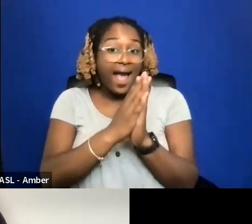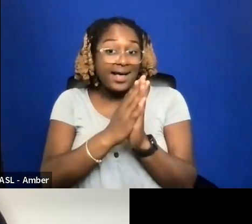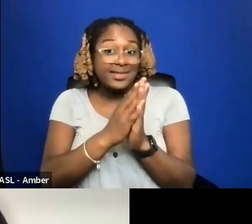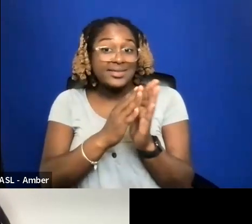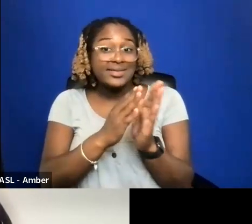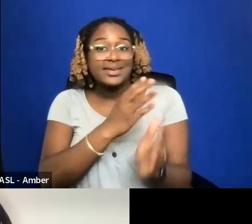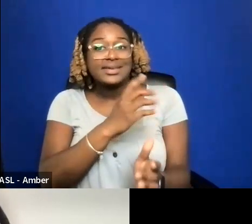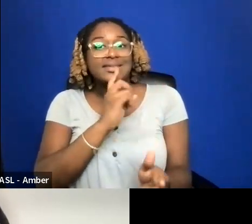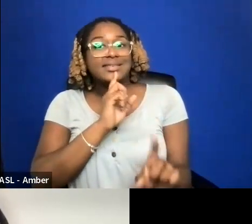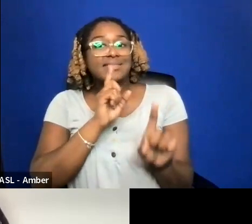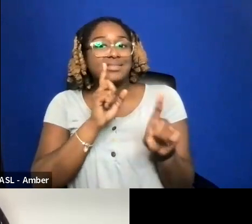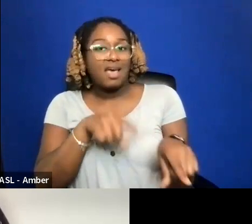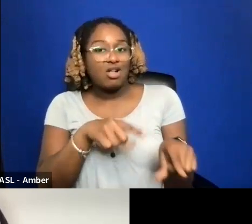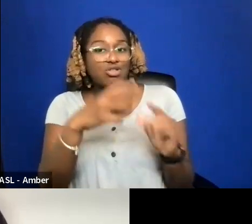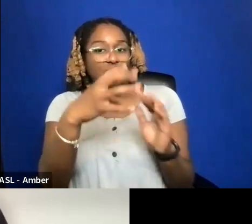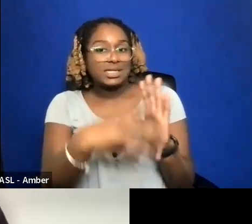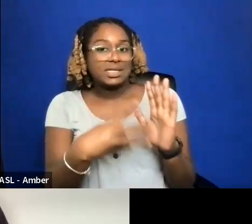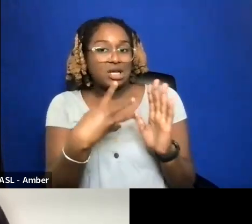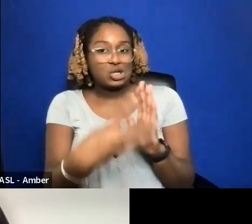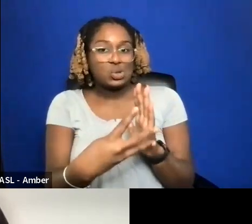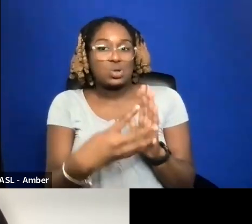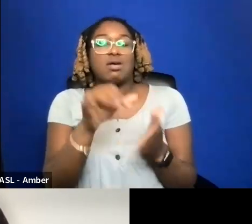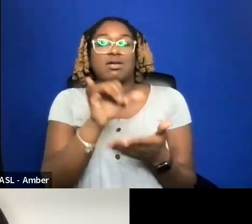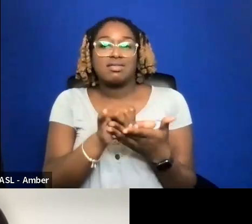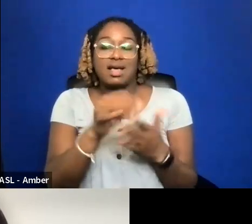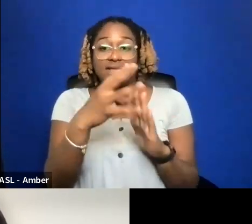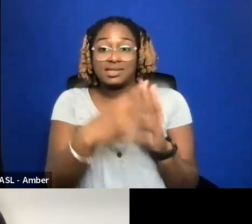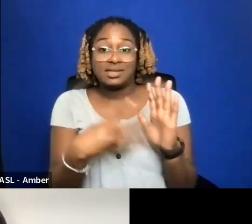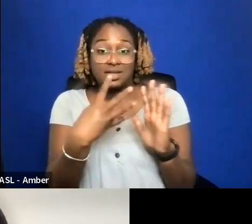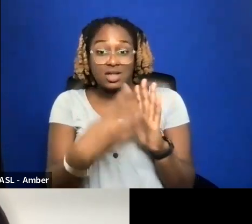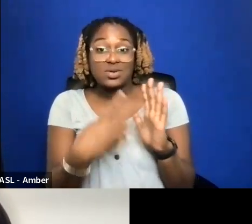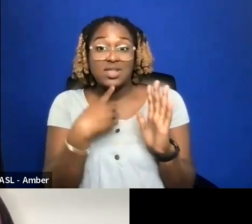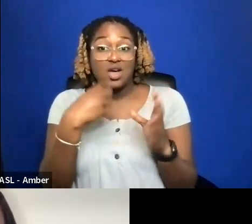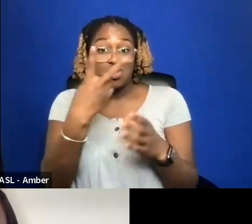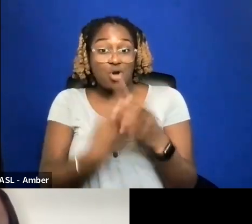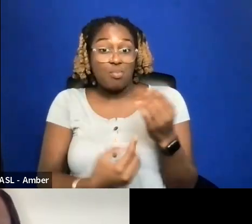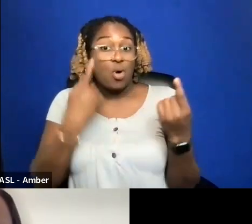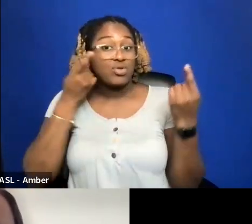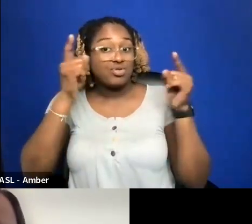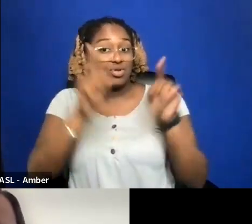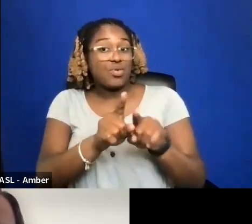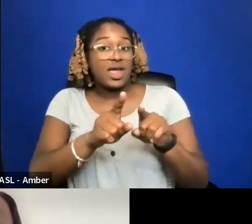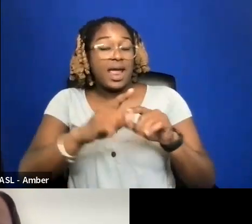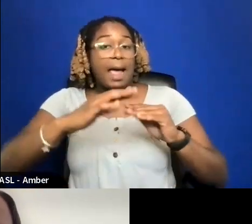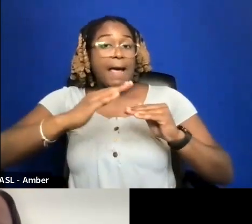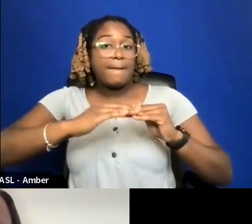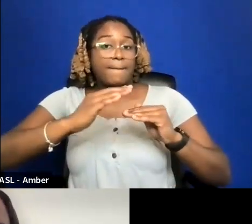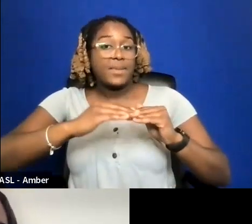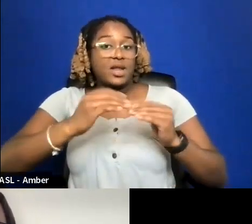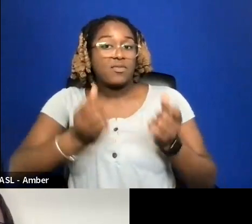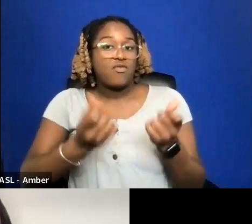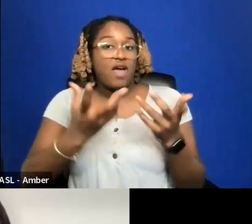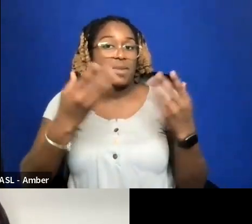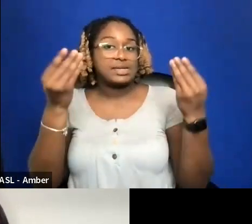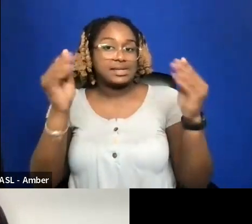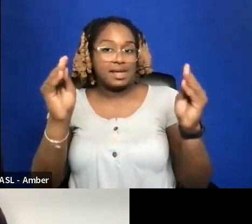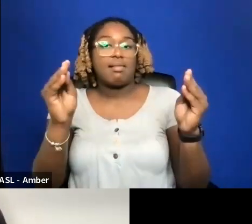THAT BASICALLY SAYS THAT YOU BOTH AGREE ON A MINIMUM AMOUNT OF A SALE IN ORDER FOR THEM TO ACCEPT IT